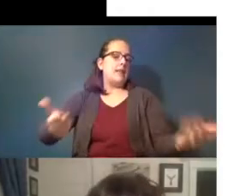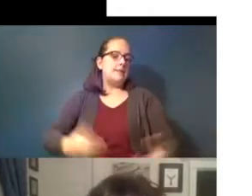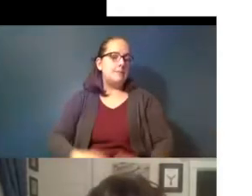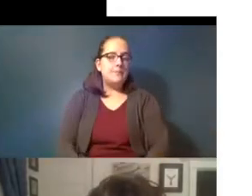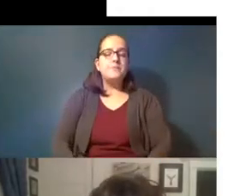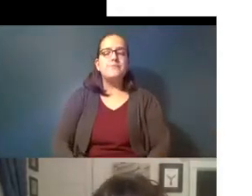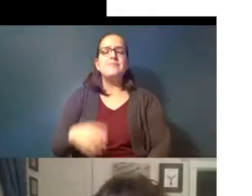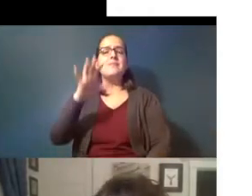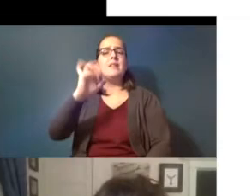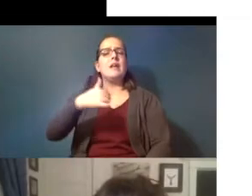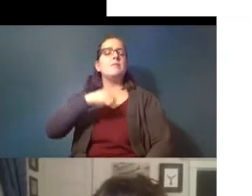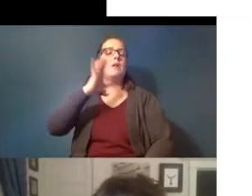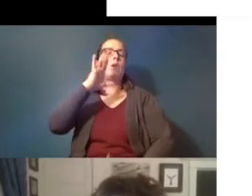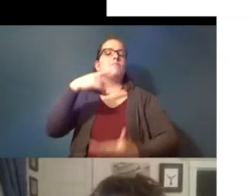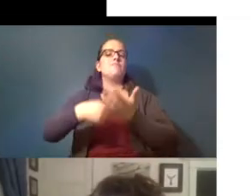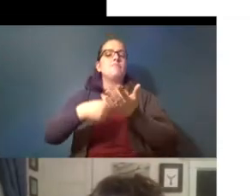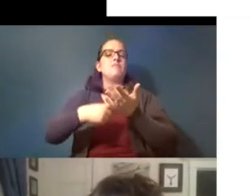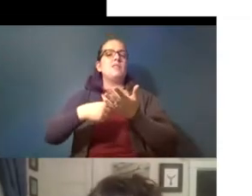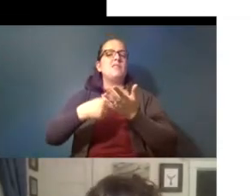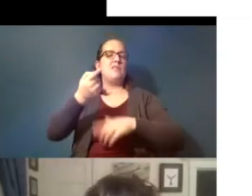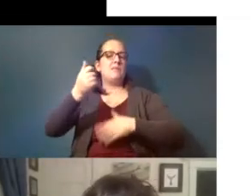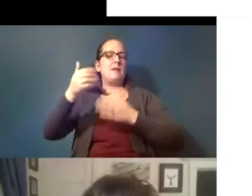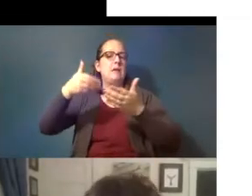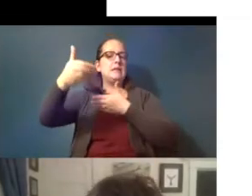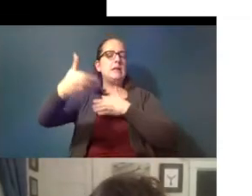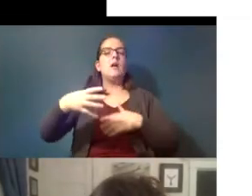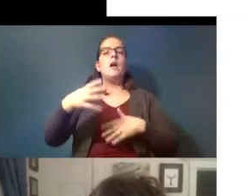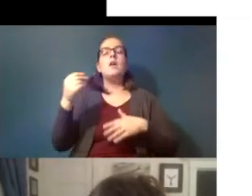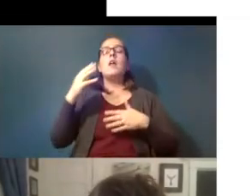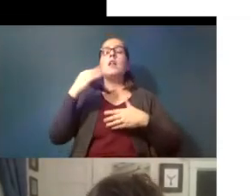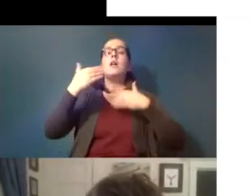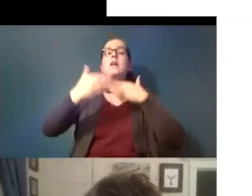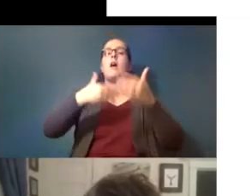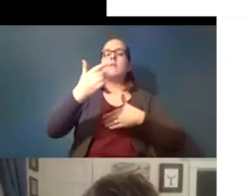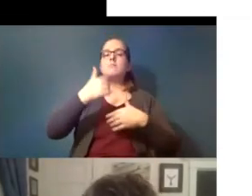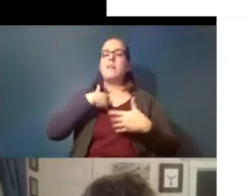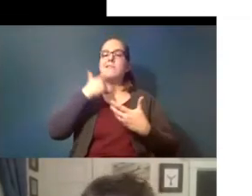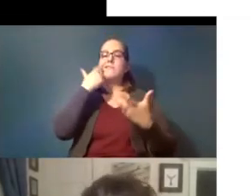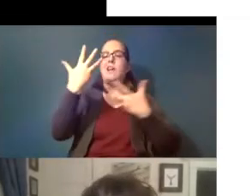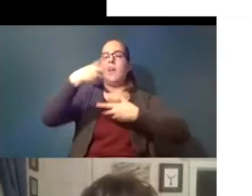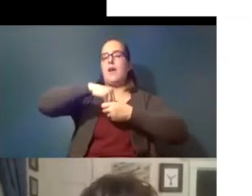what i'm going to talk a bit about next and it's a process that i've been involved with um in the